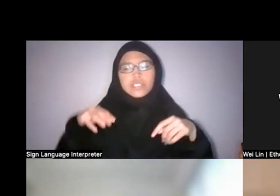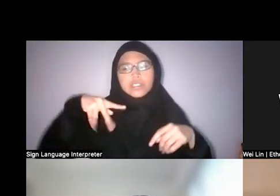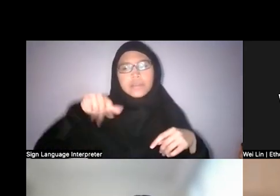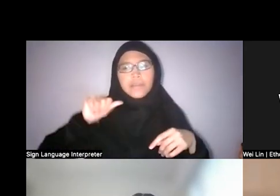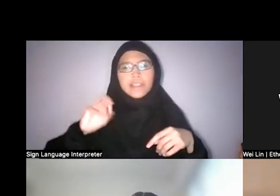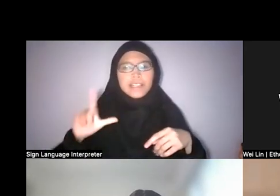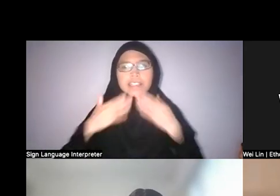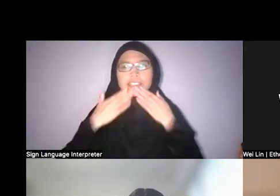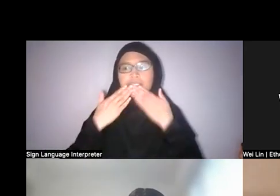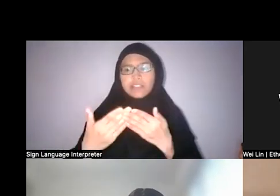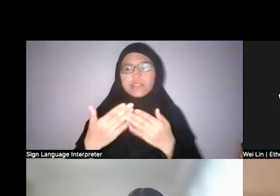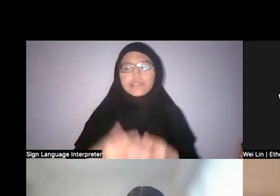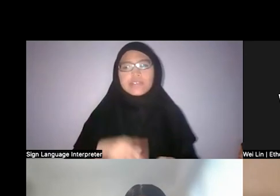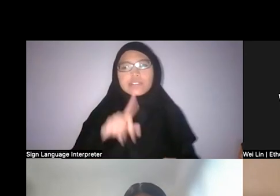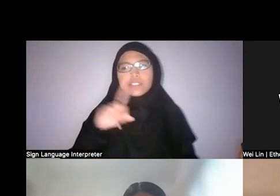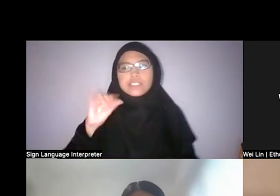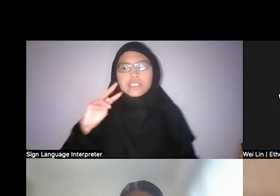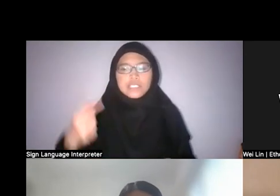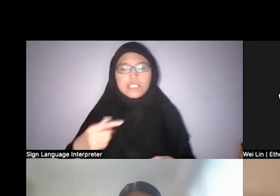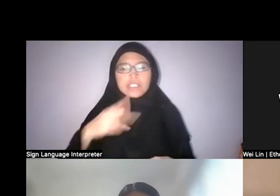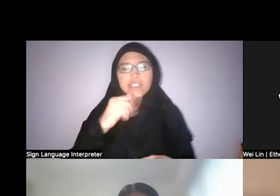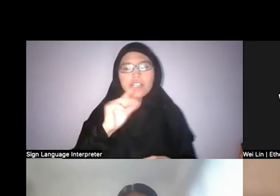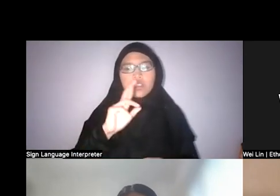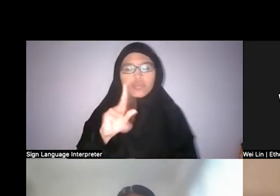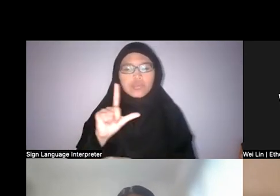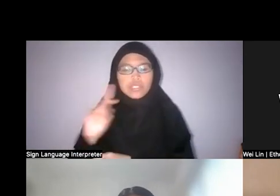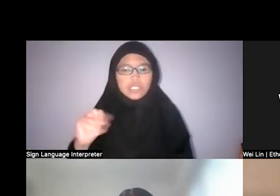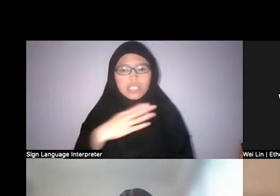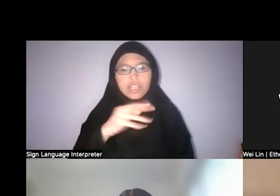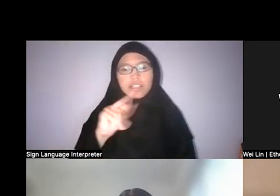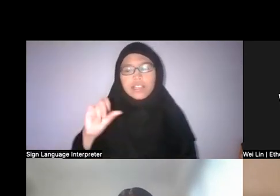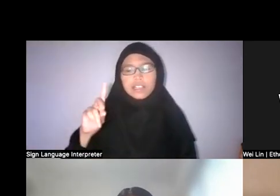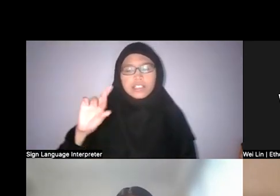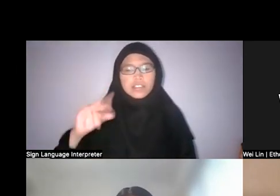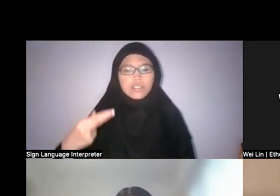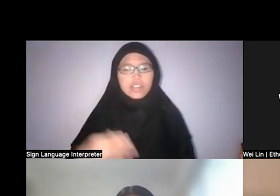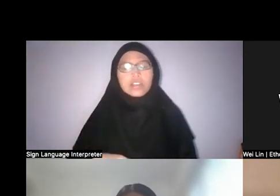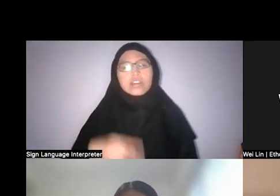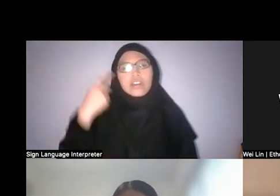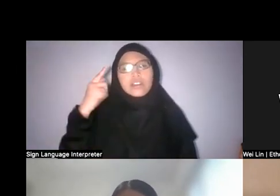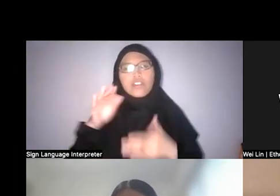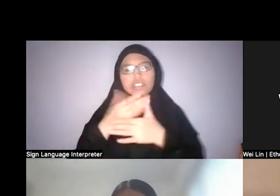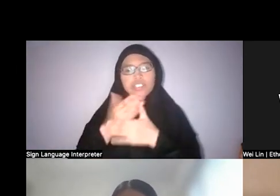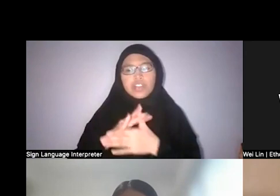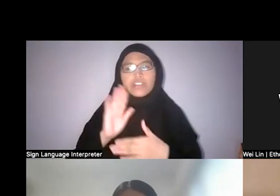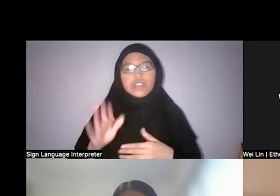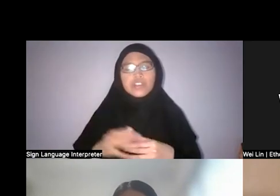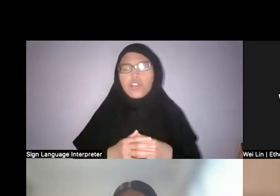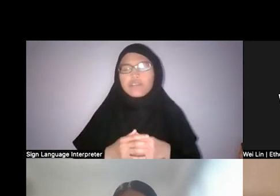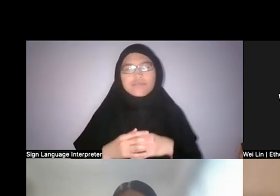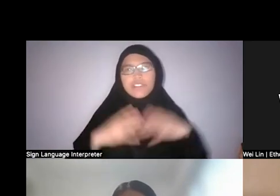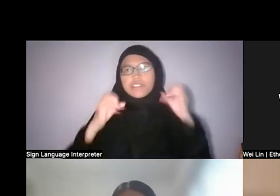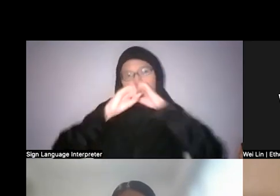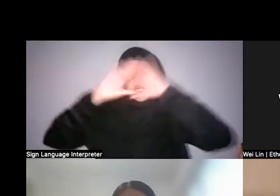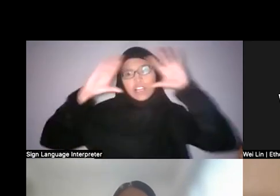thank you very much, Zining, Khairulddin and Nadirah for sharing your really insightful thoughts